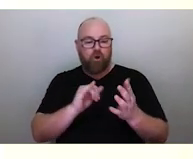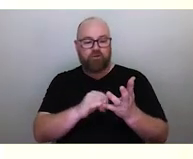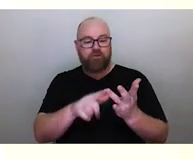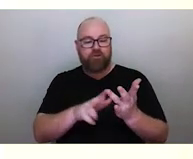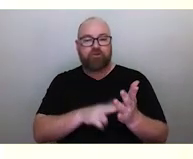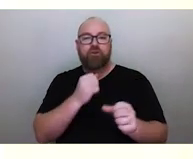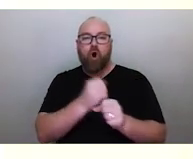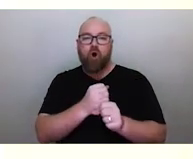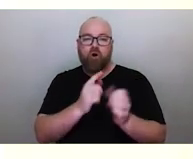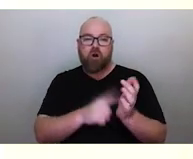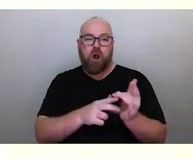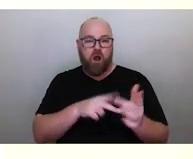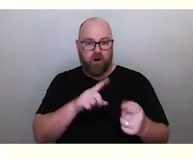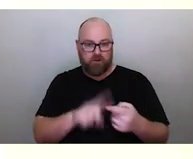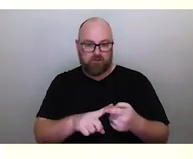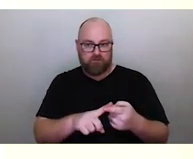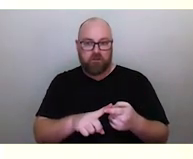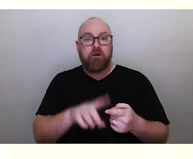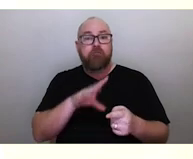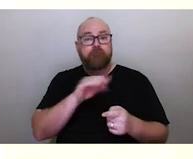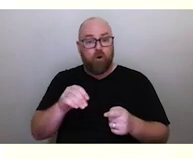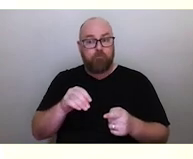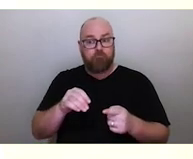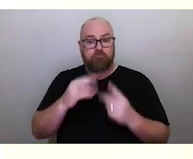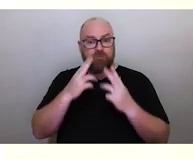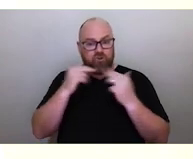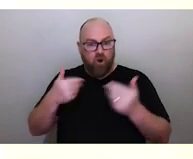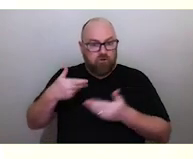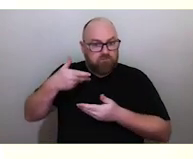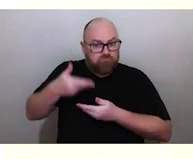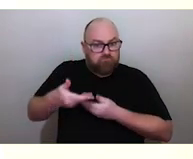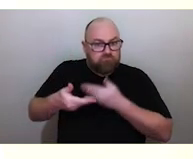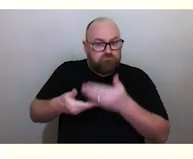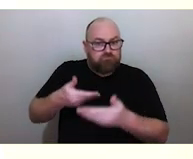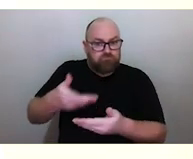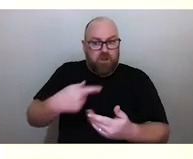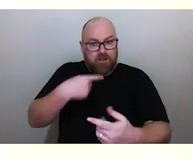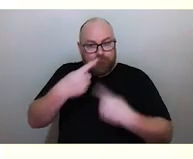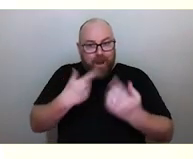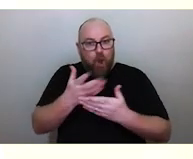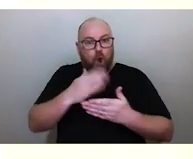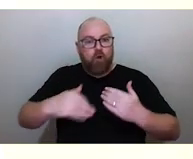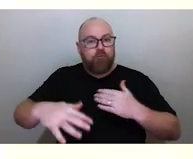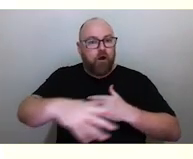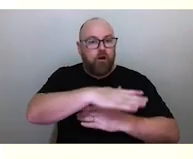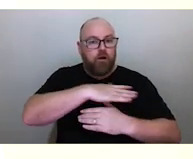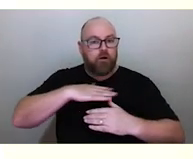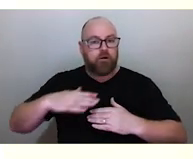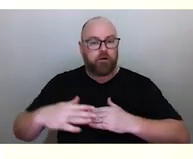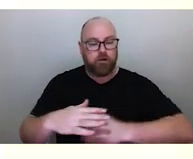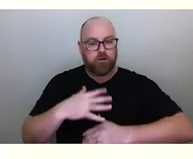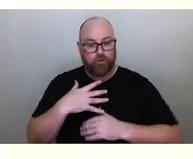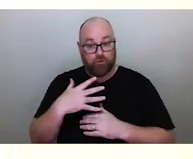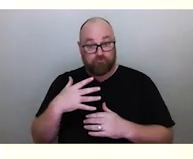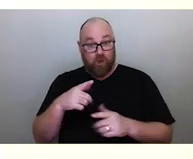These are the oral stories that are passed on through song that tell you about the landscape and you learn this by memorisation